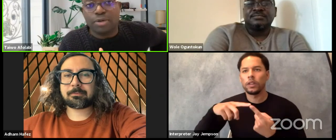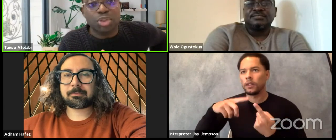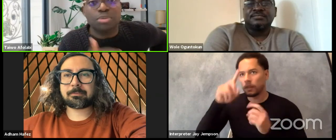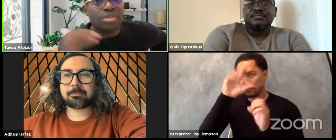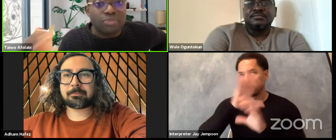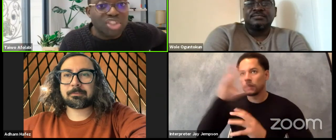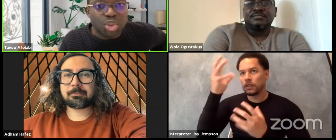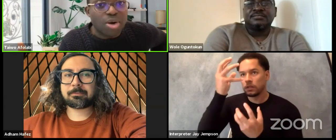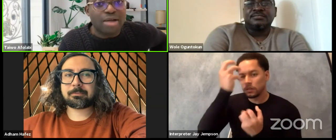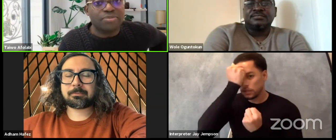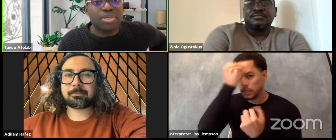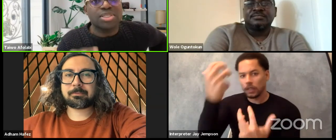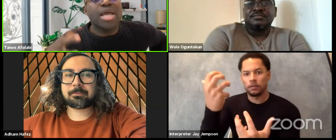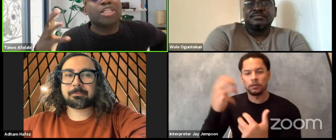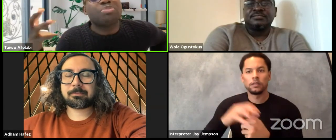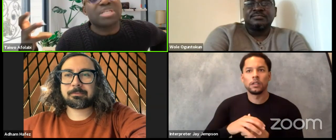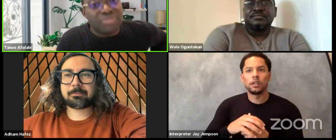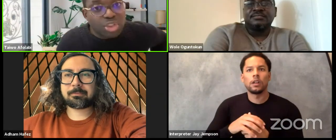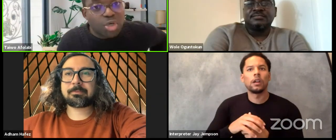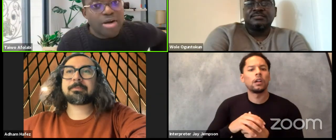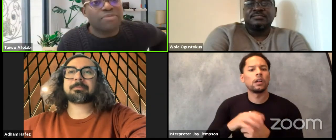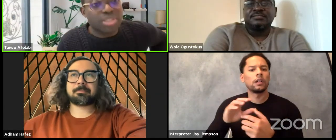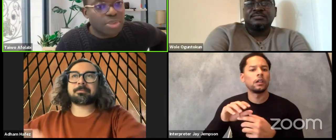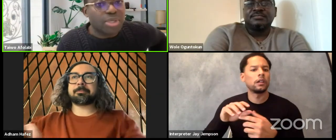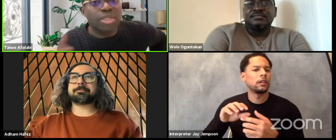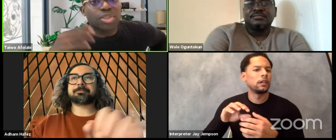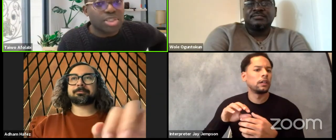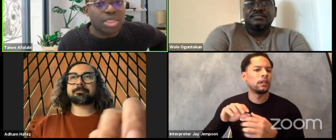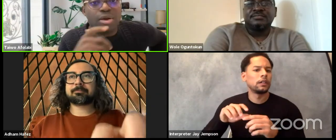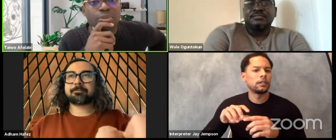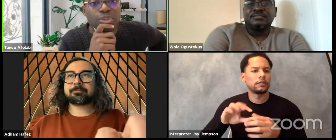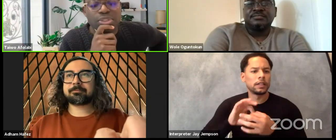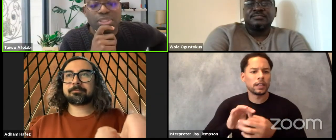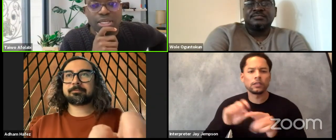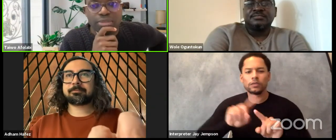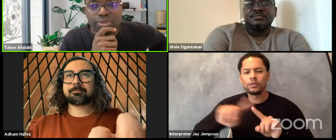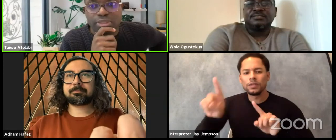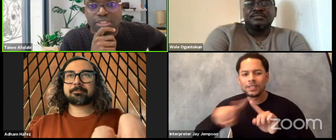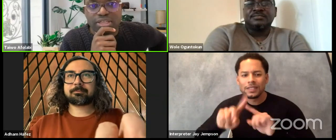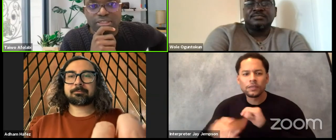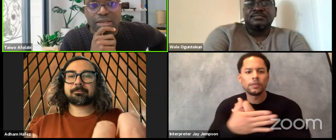across different geographies, specific geographies and locations and cultures and different things like that.